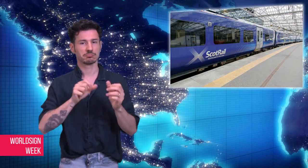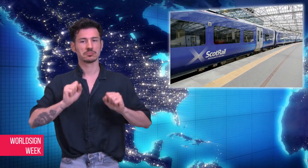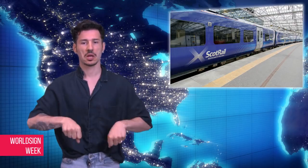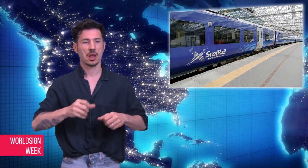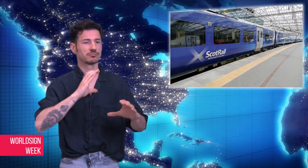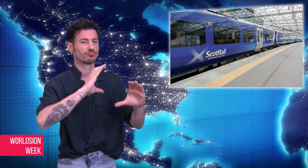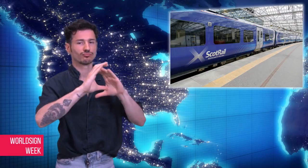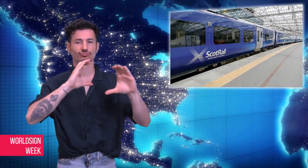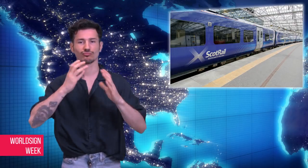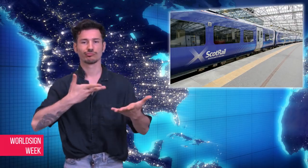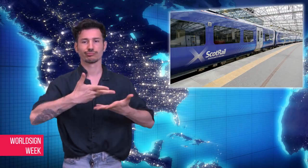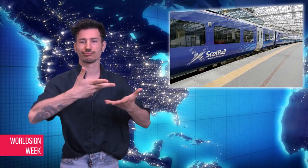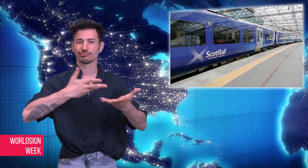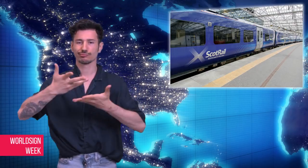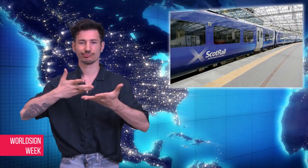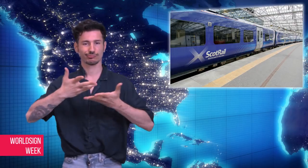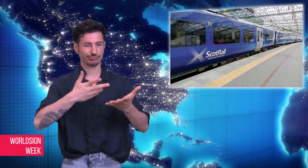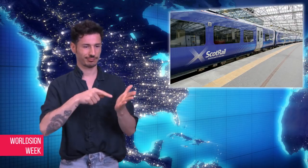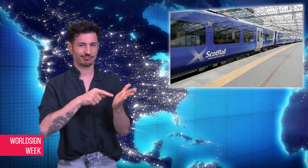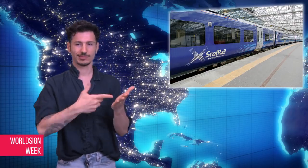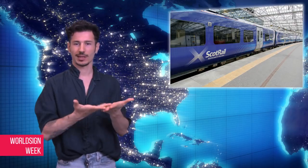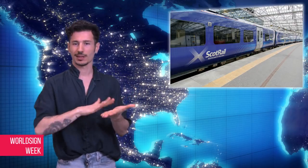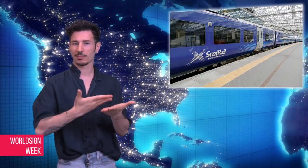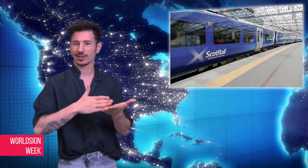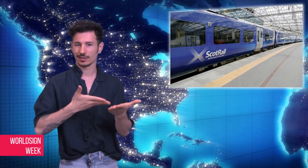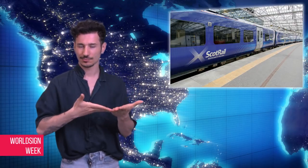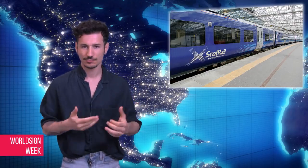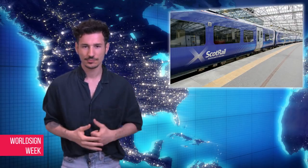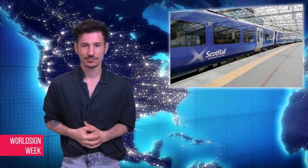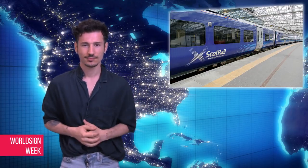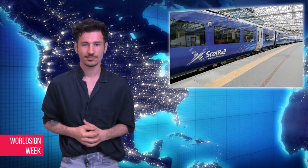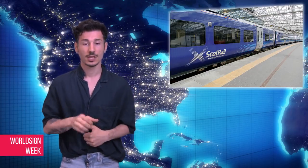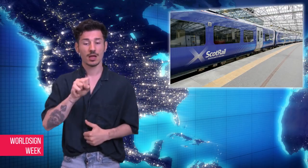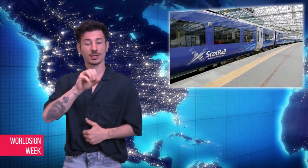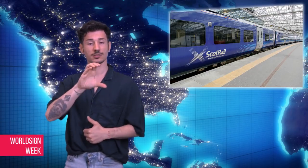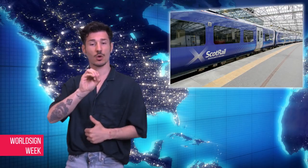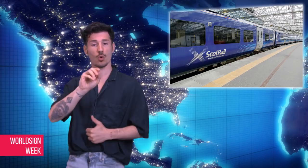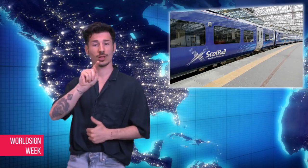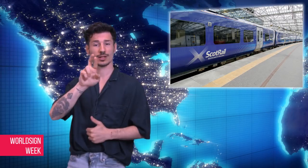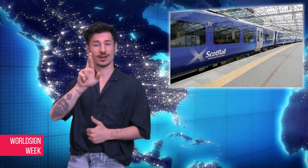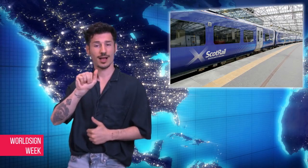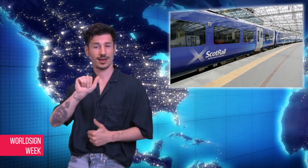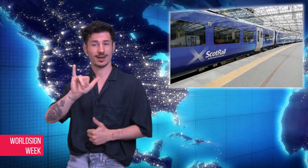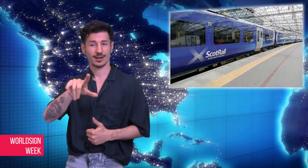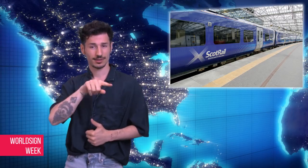This will allow Deaf passengers to communicate with everybody around them.